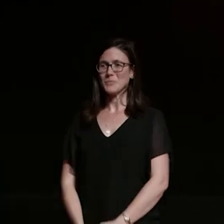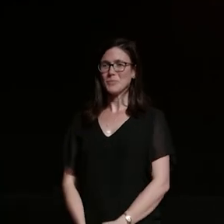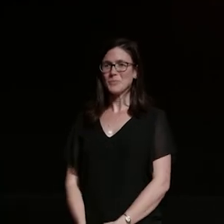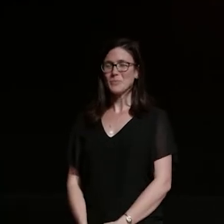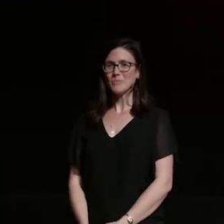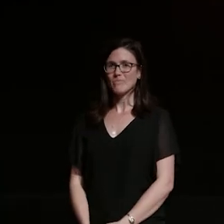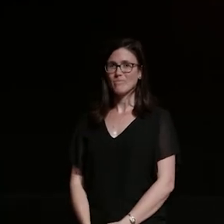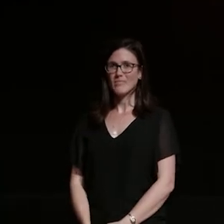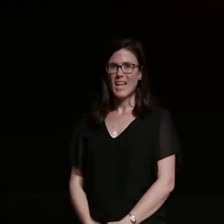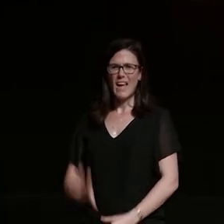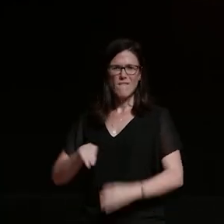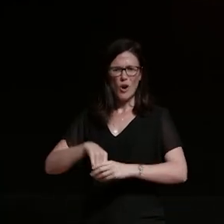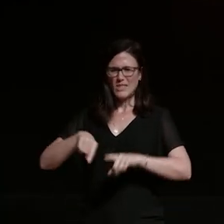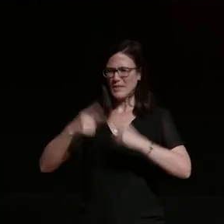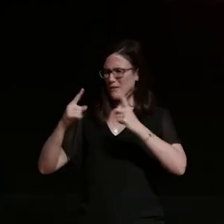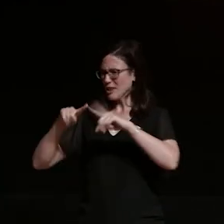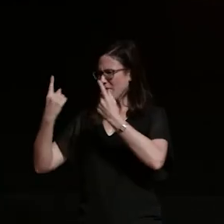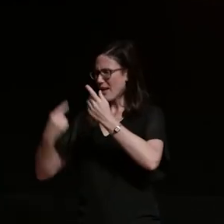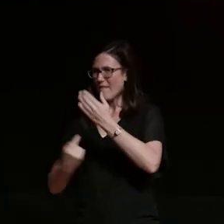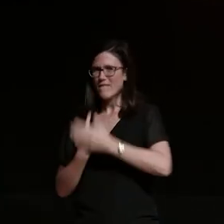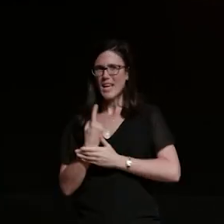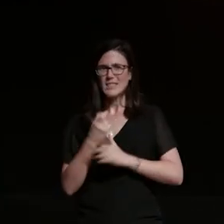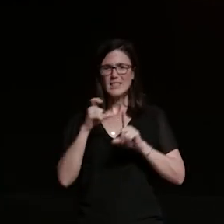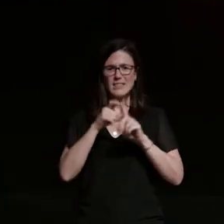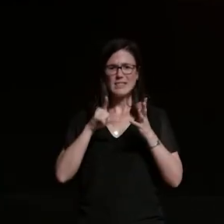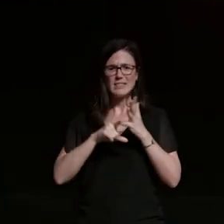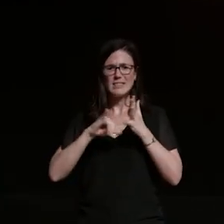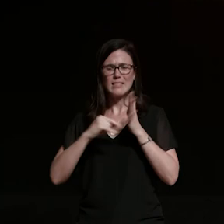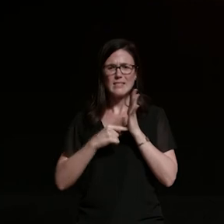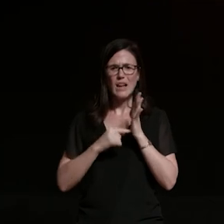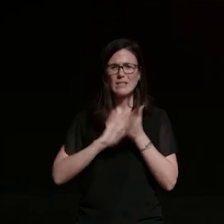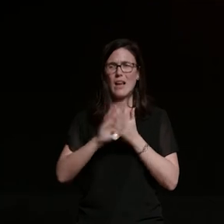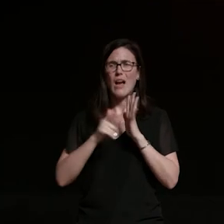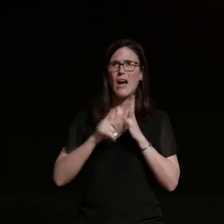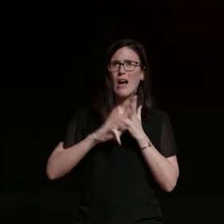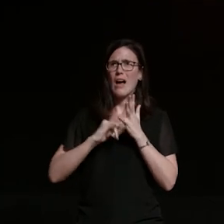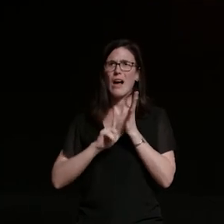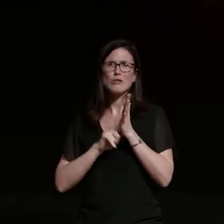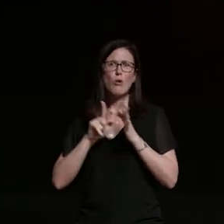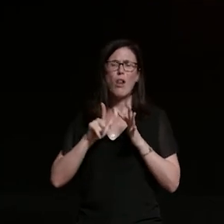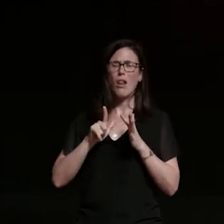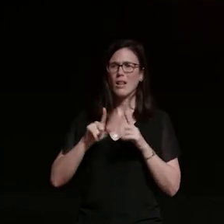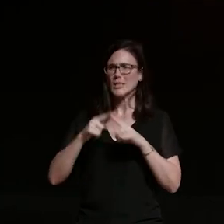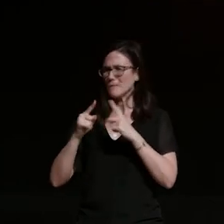motorcycle events such as dust hustle classic dirt throttle roll and aftershock and i was part of the